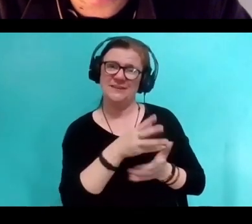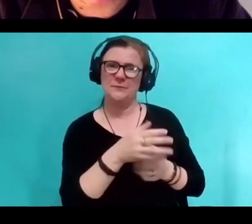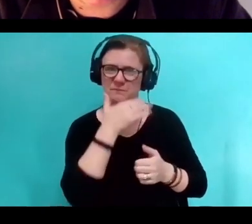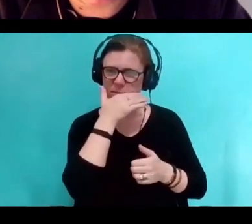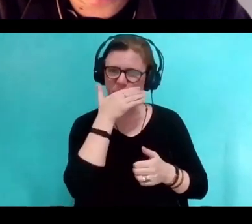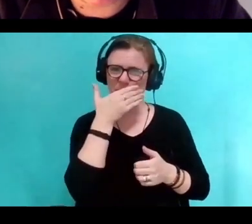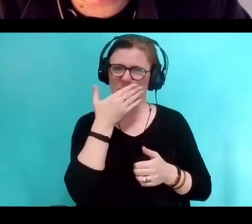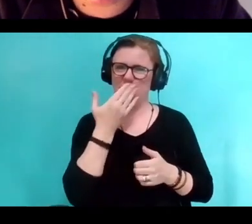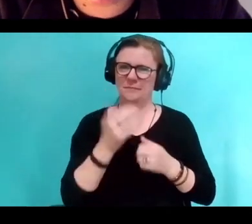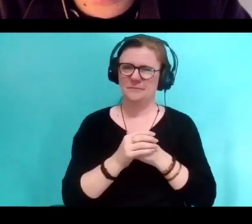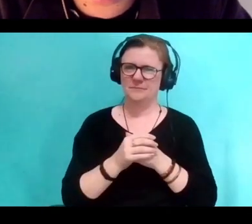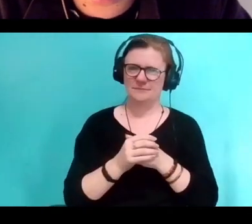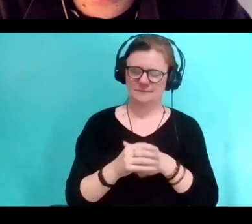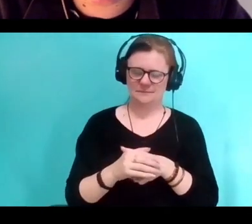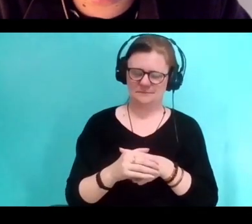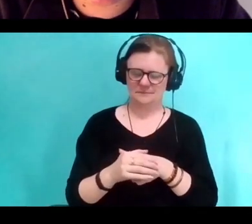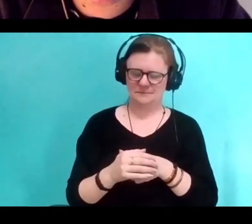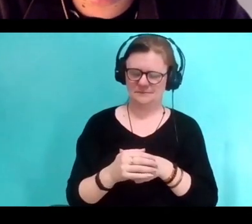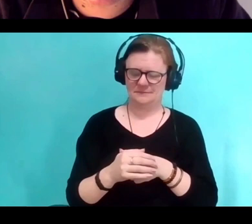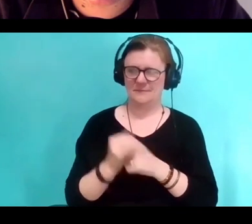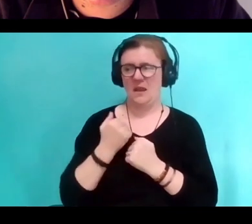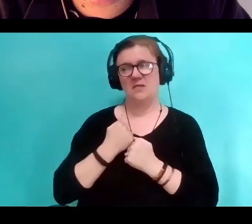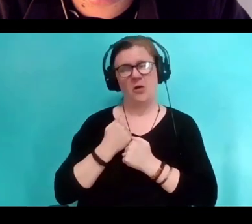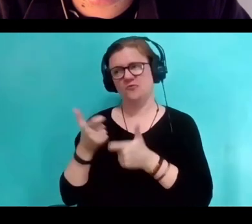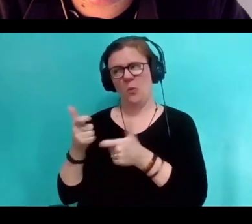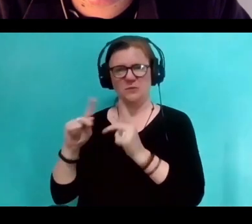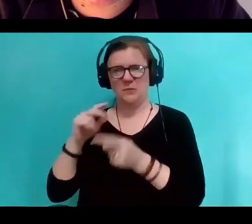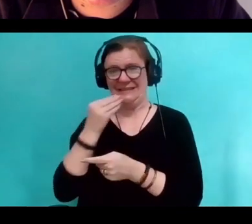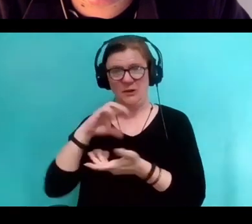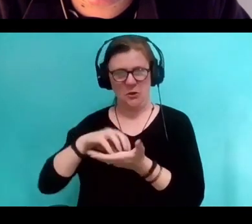It's like I enjoy watching people eat cookies, but,